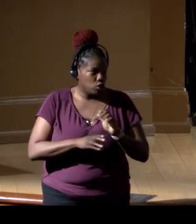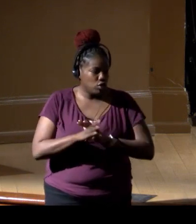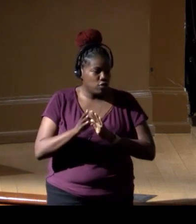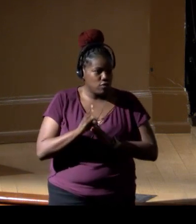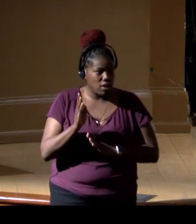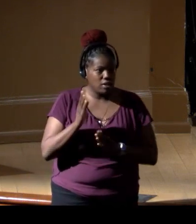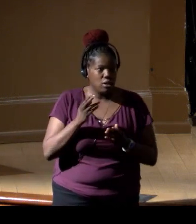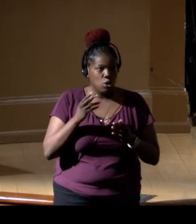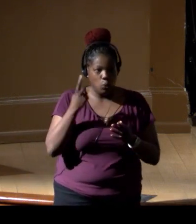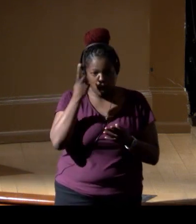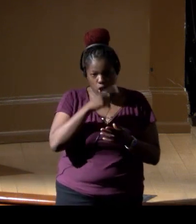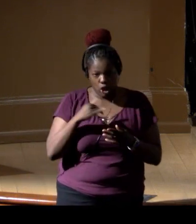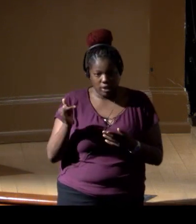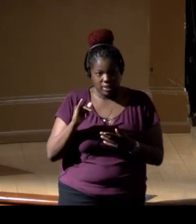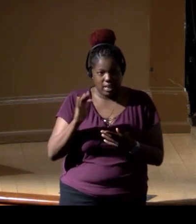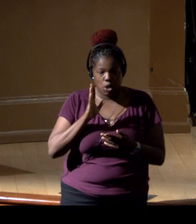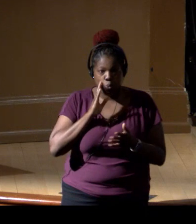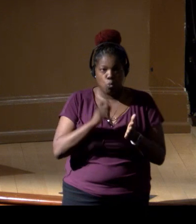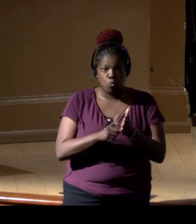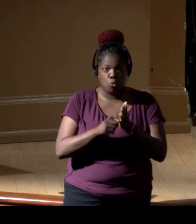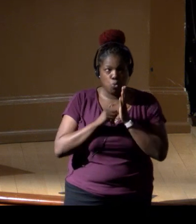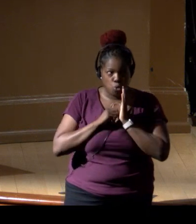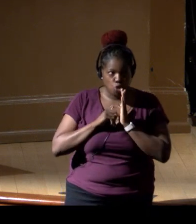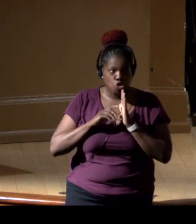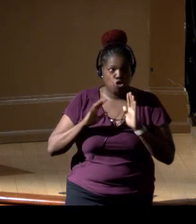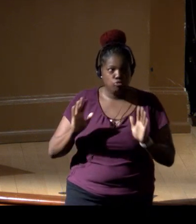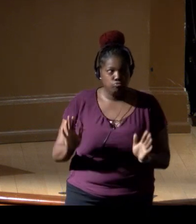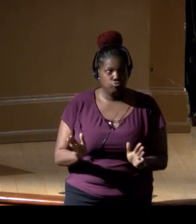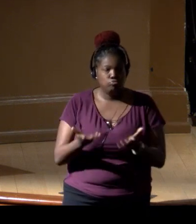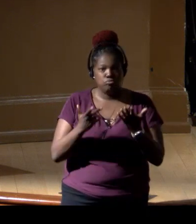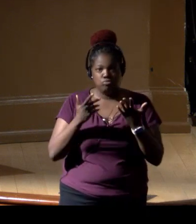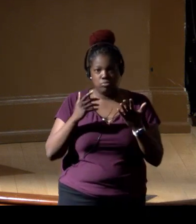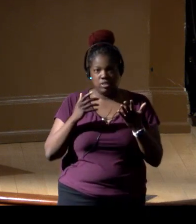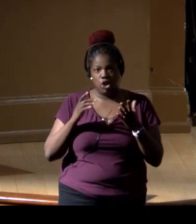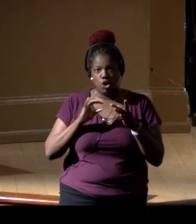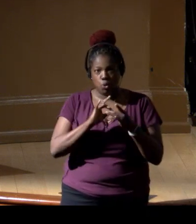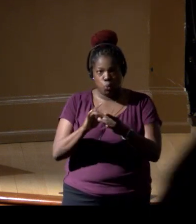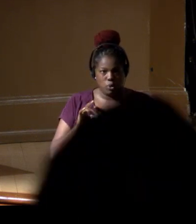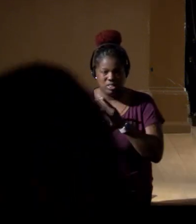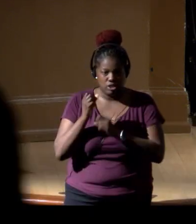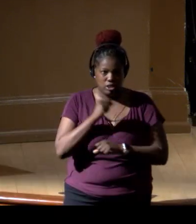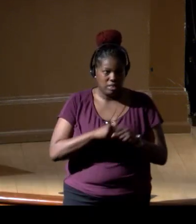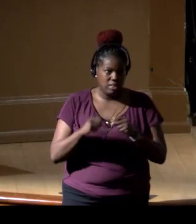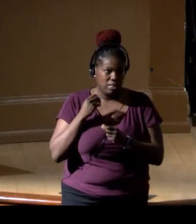of this look like and it will require a push on cohesive strategy and the funding to be able to do so.